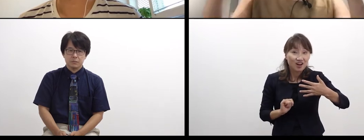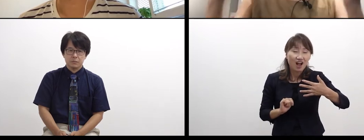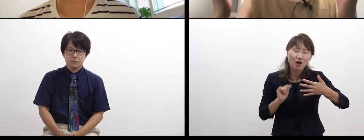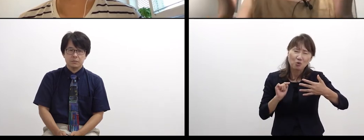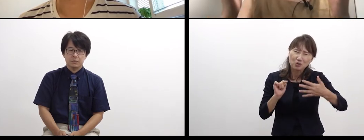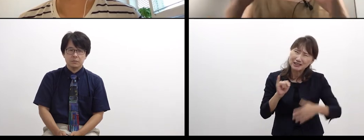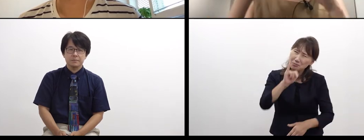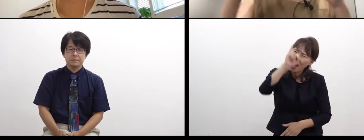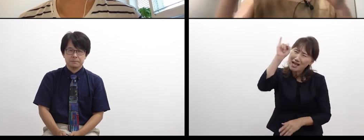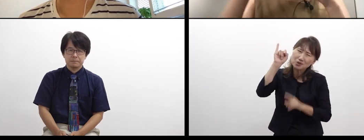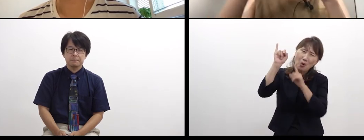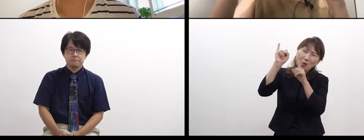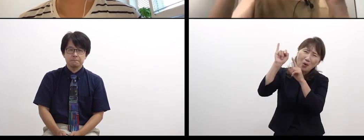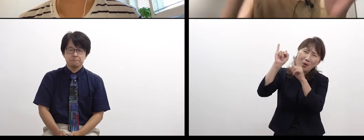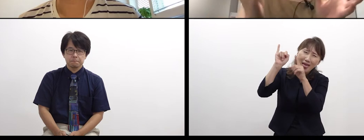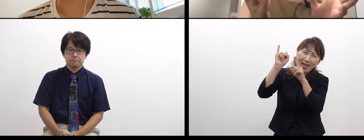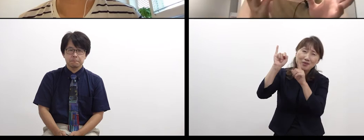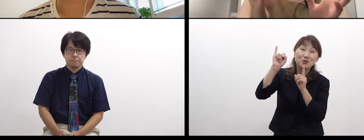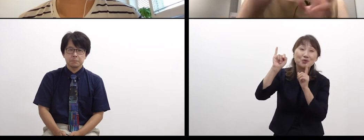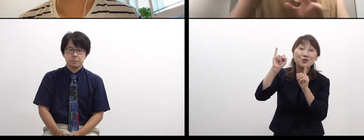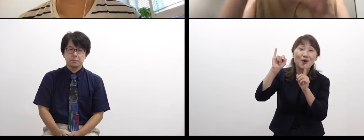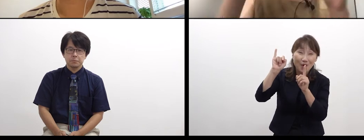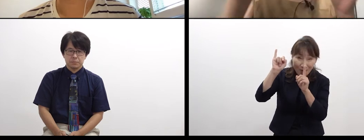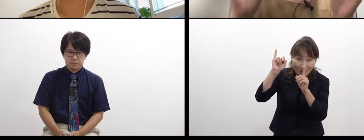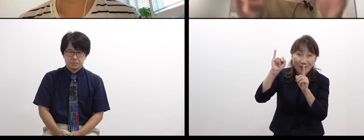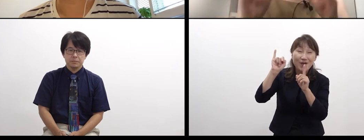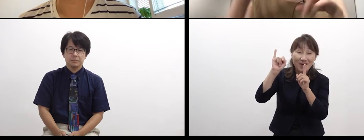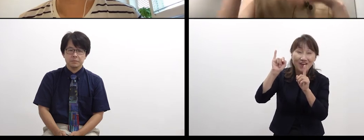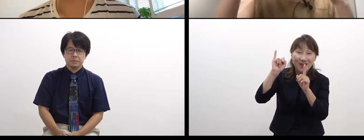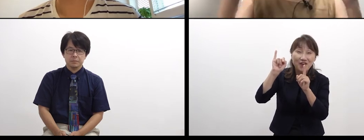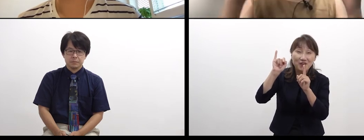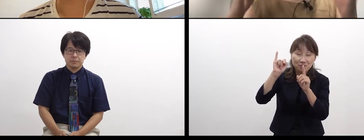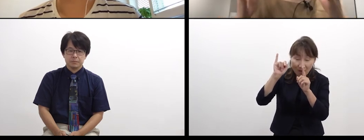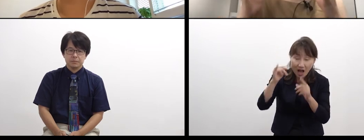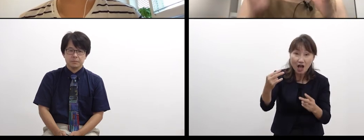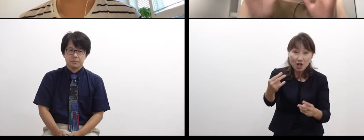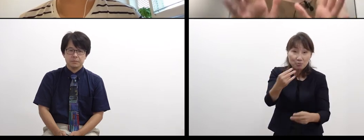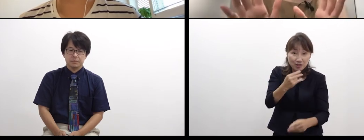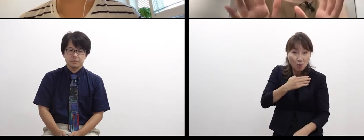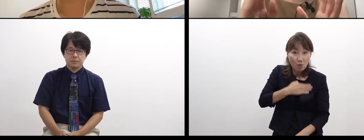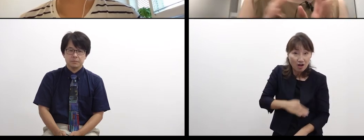or what I feel,